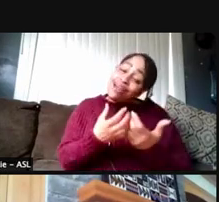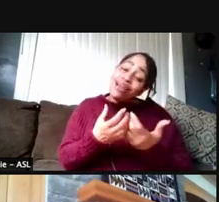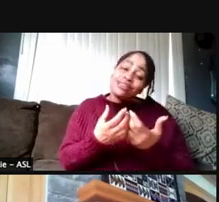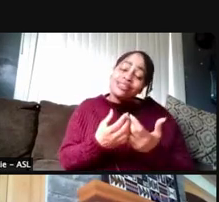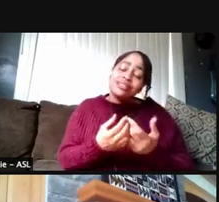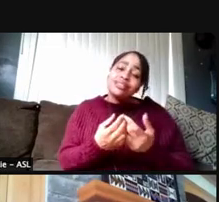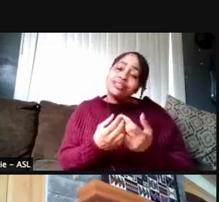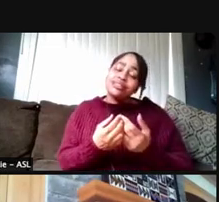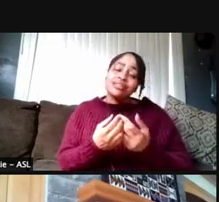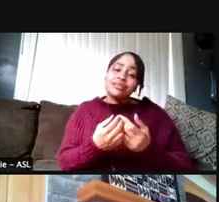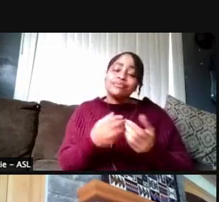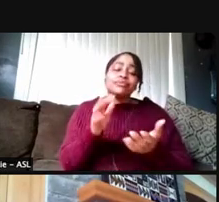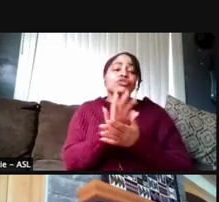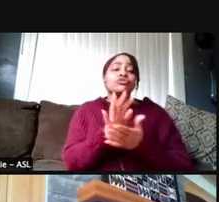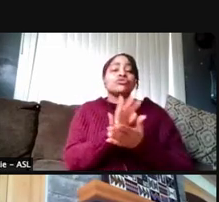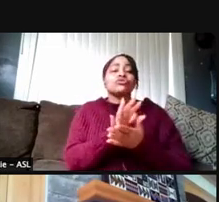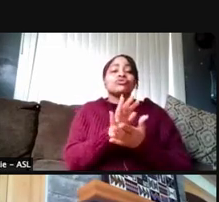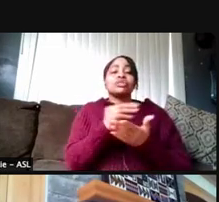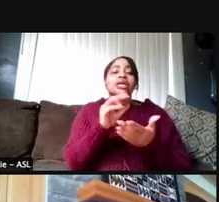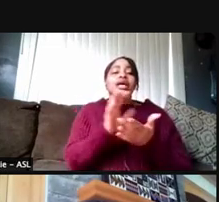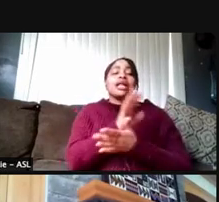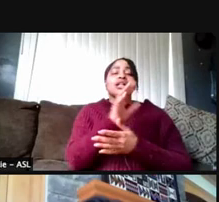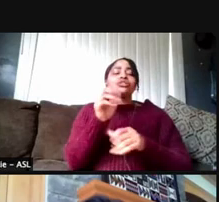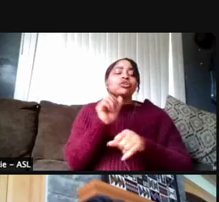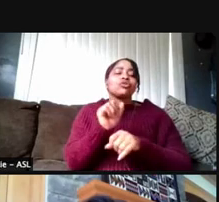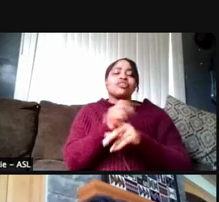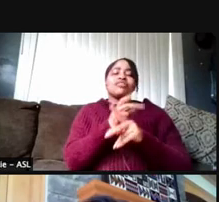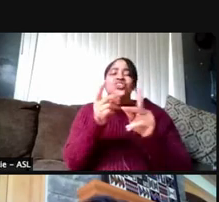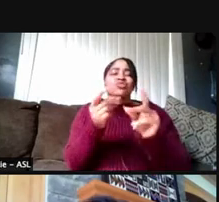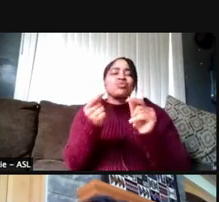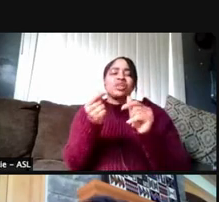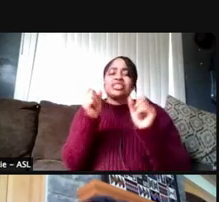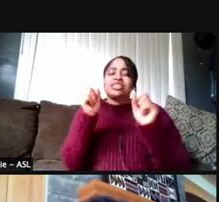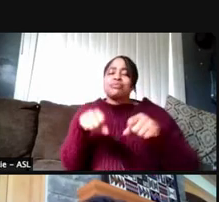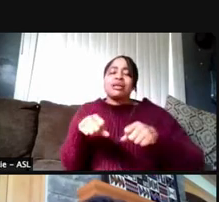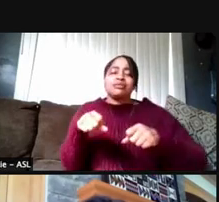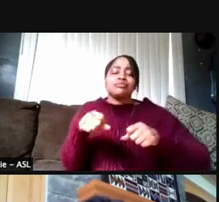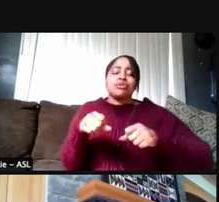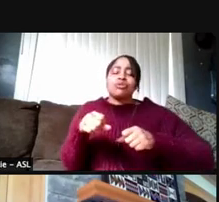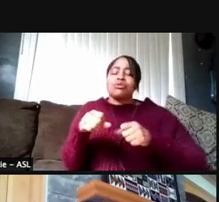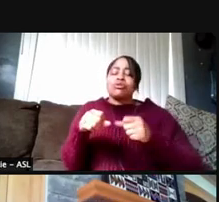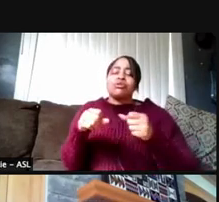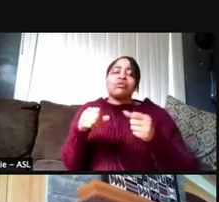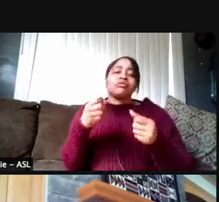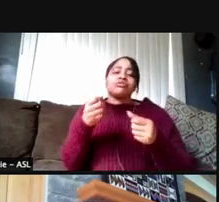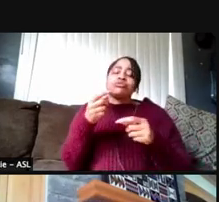The schools and colleges are working as quickly as they possibly can to update the class modalities